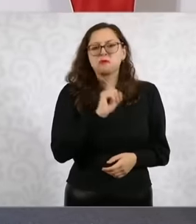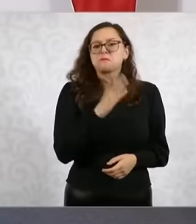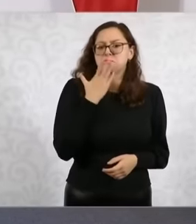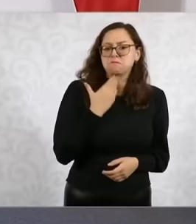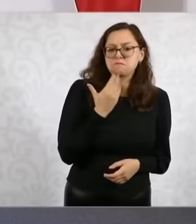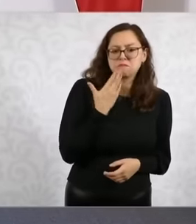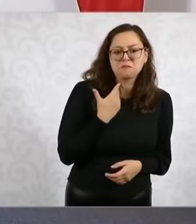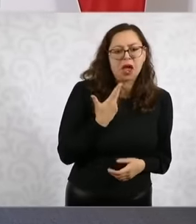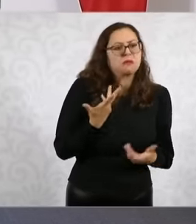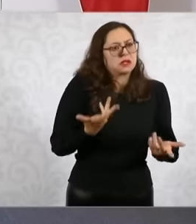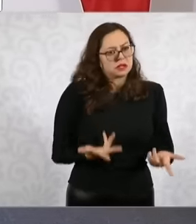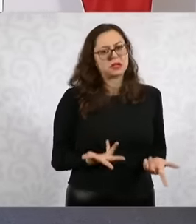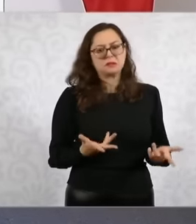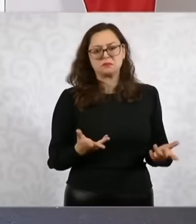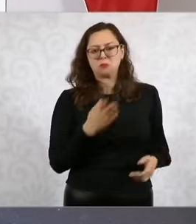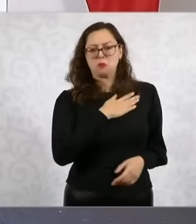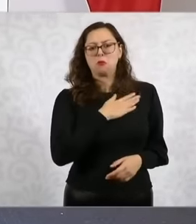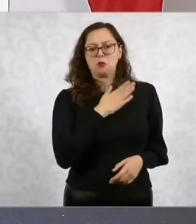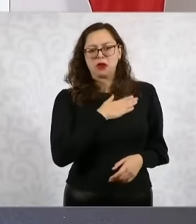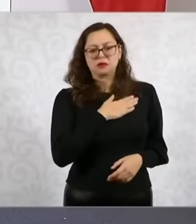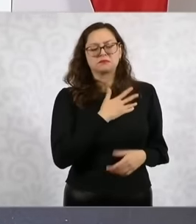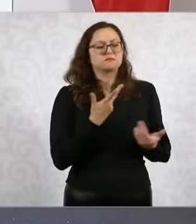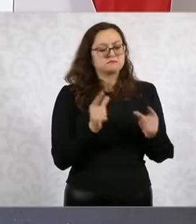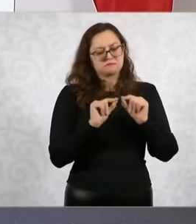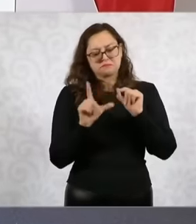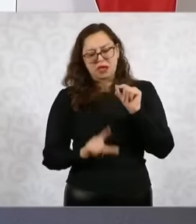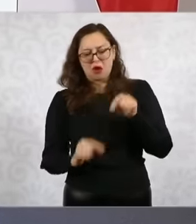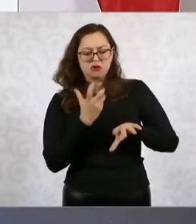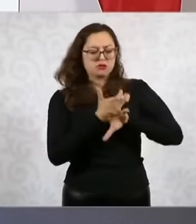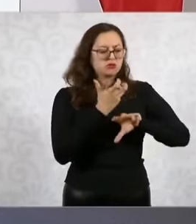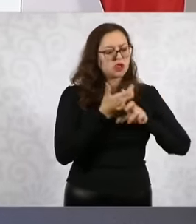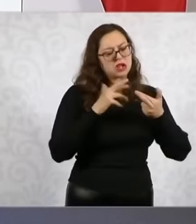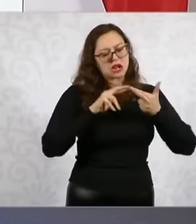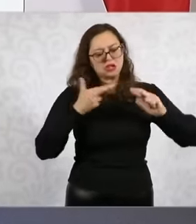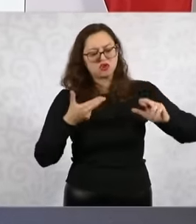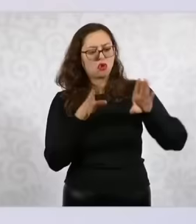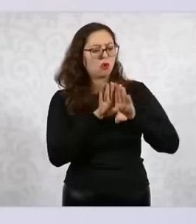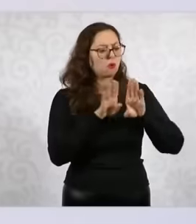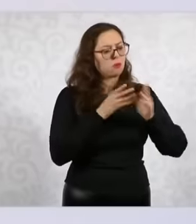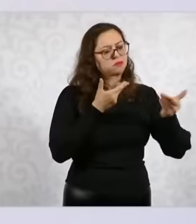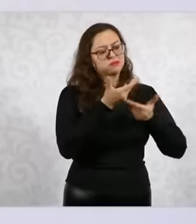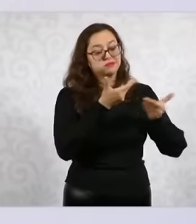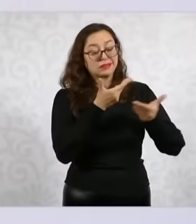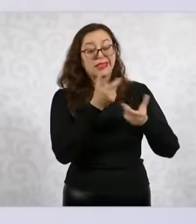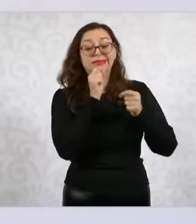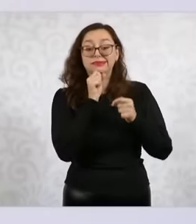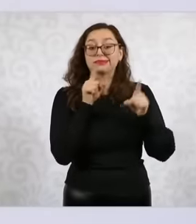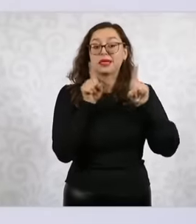about the Mexico-United States relationship about some other topics. She has been an educator for many years.